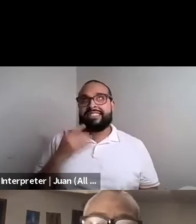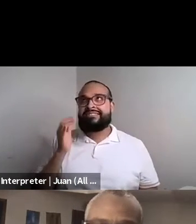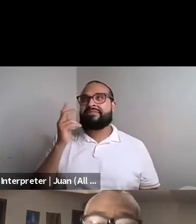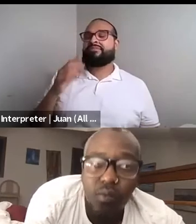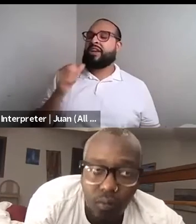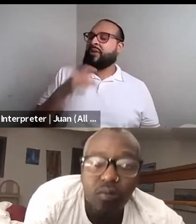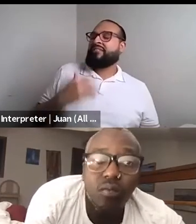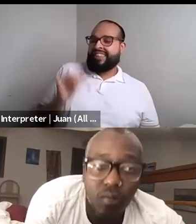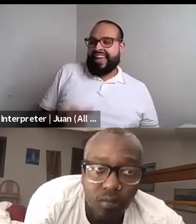Nahshon Anderson: Yeah.